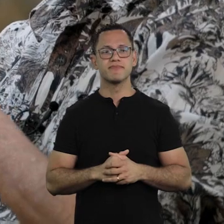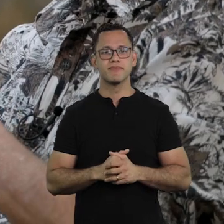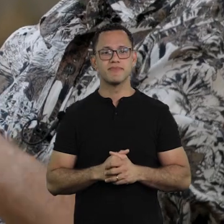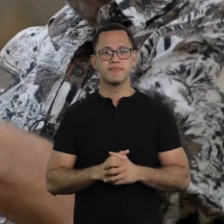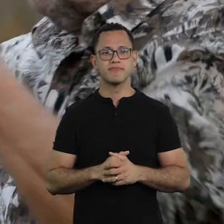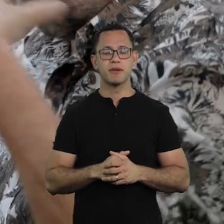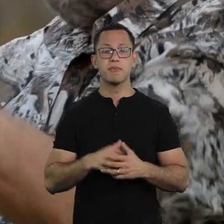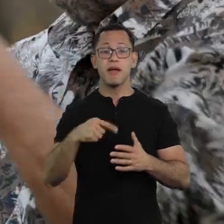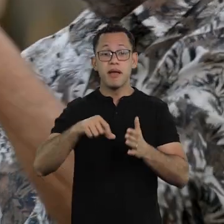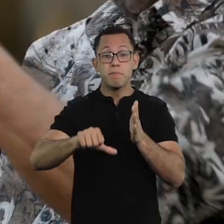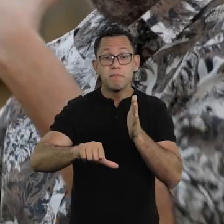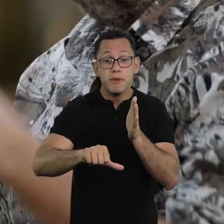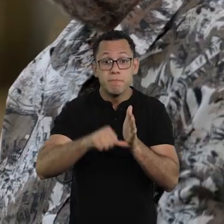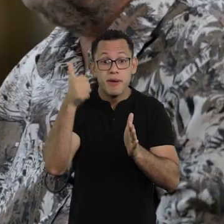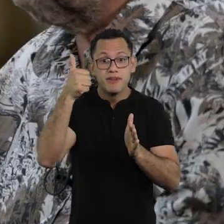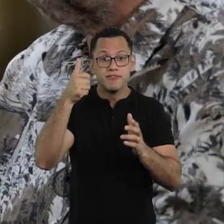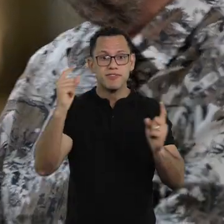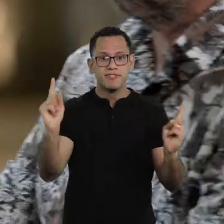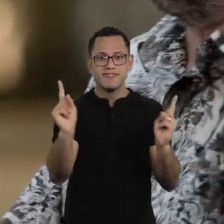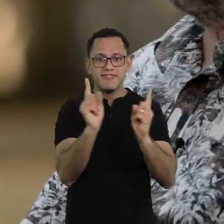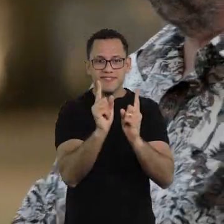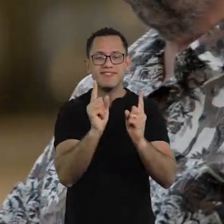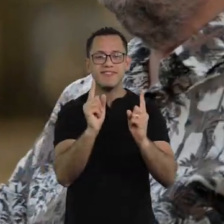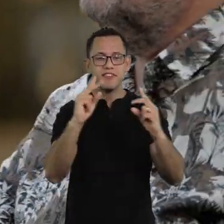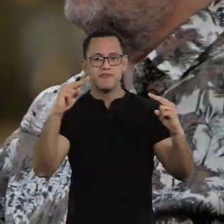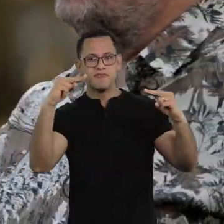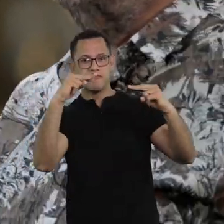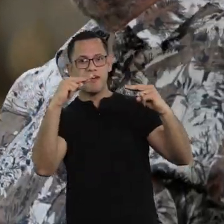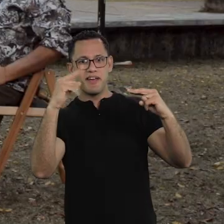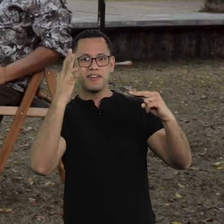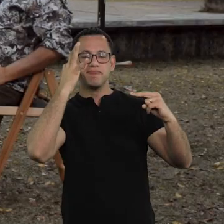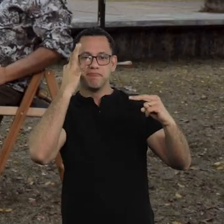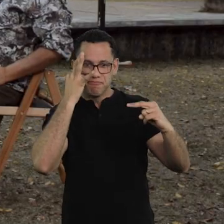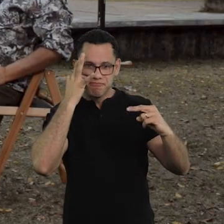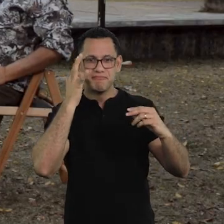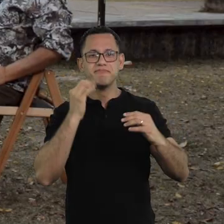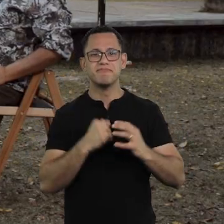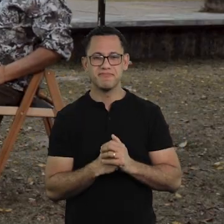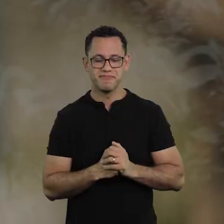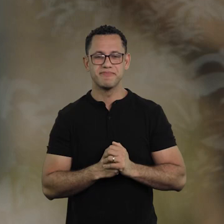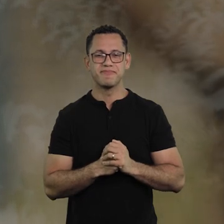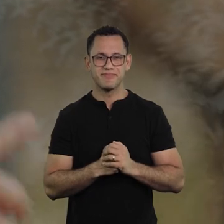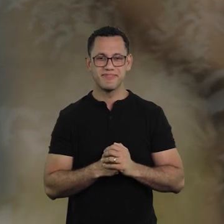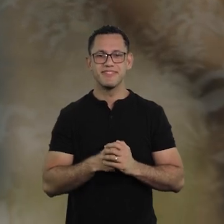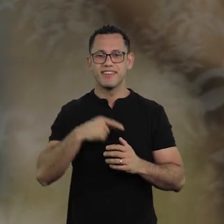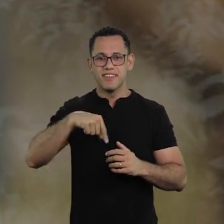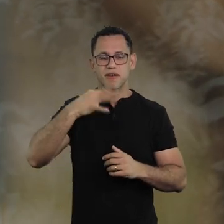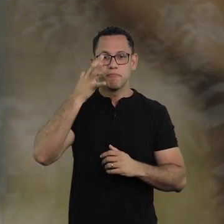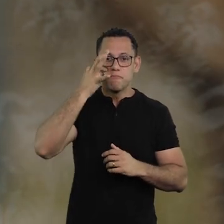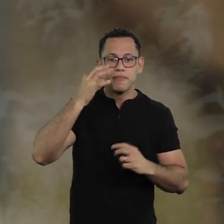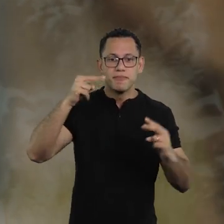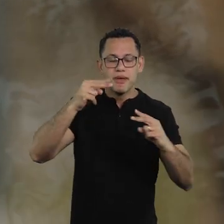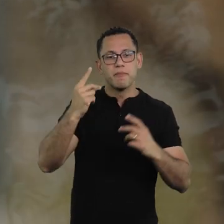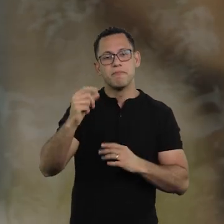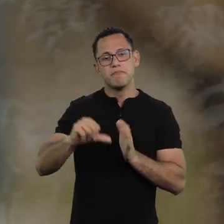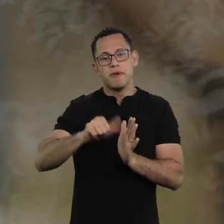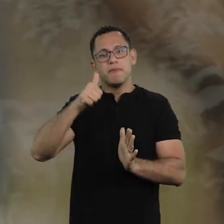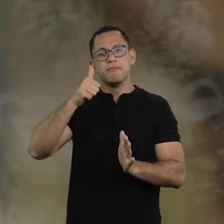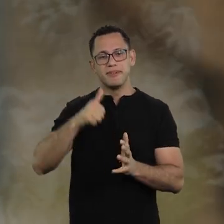And our first requiem mass, right? Requiem mass. Requiem mission.